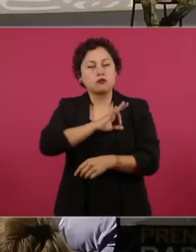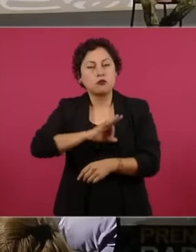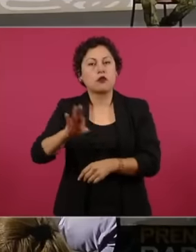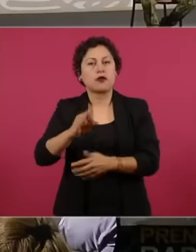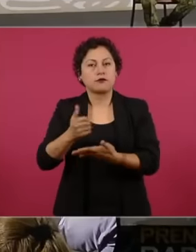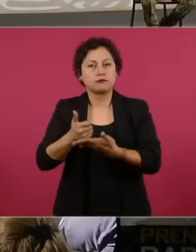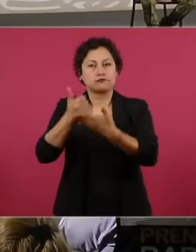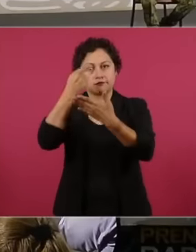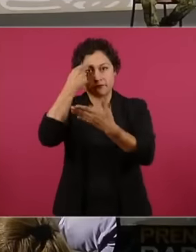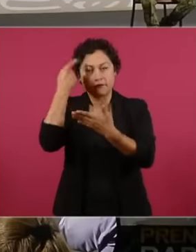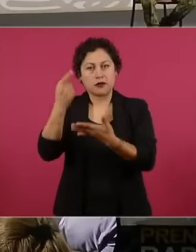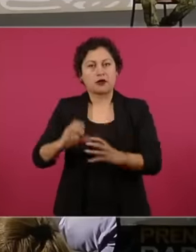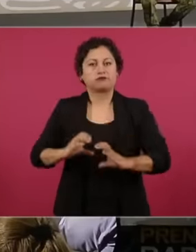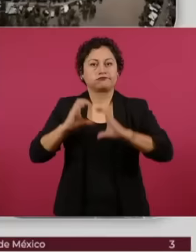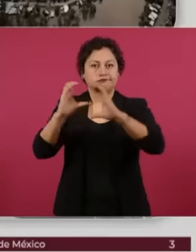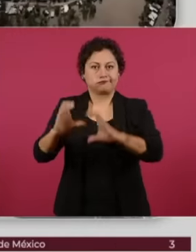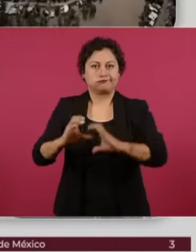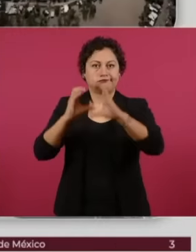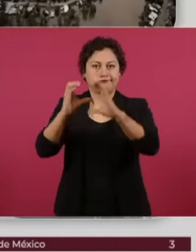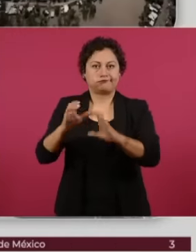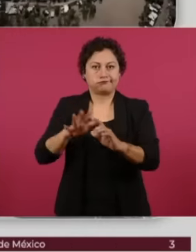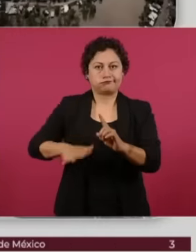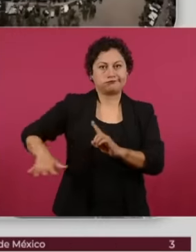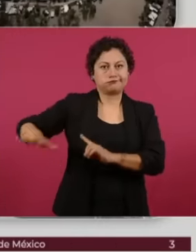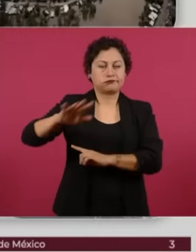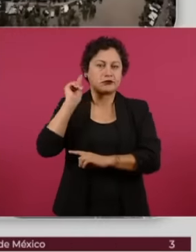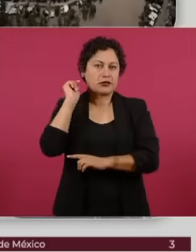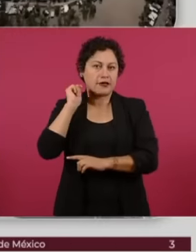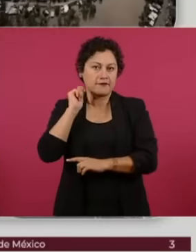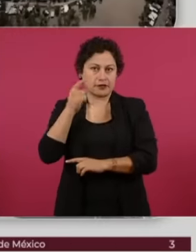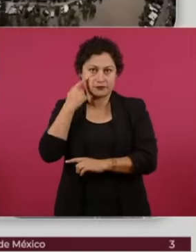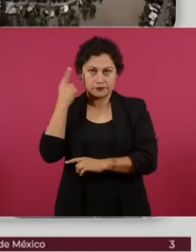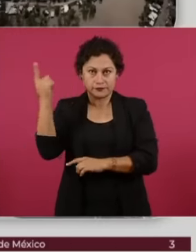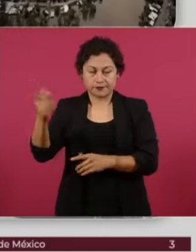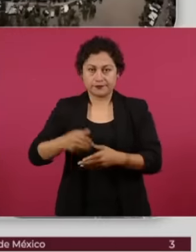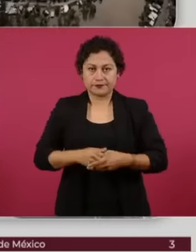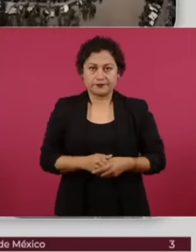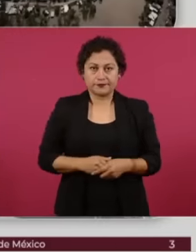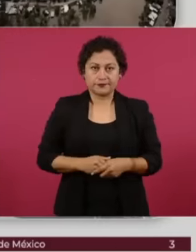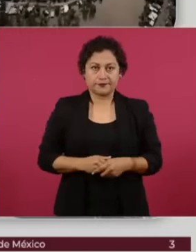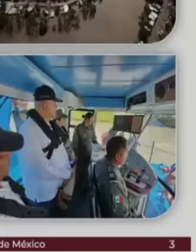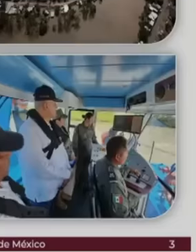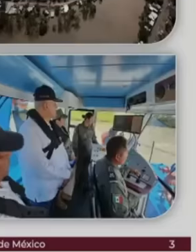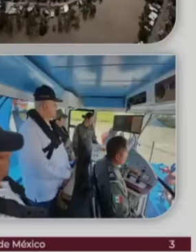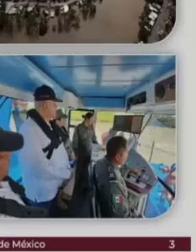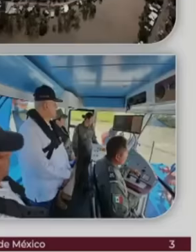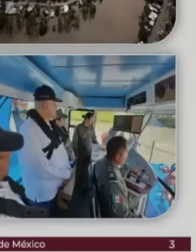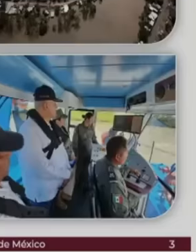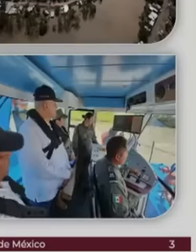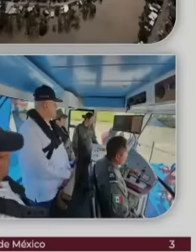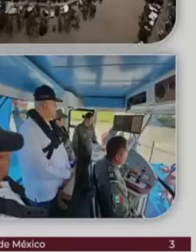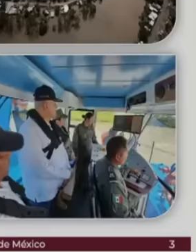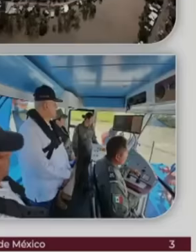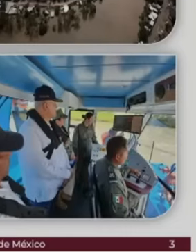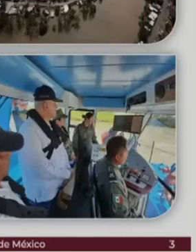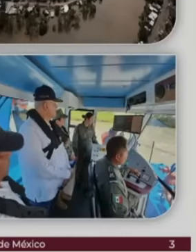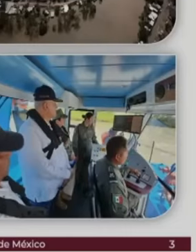dredging in Tabasco, this with the main objective of reducing or mitigating flooding in the